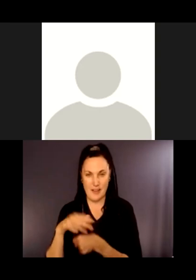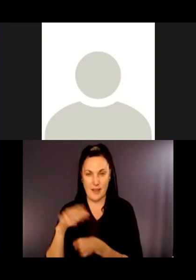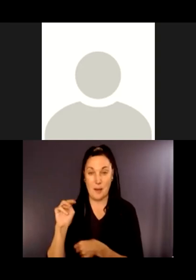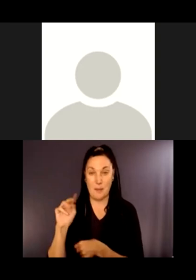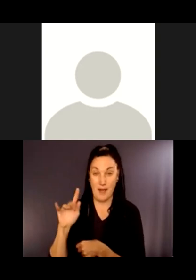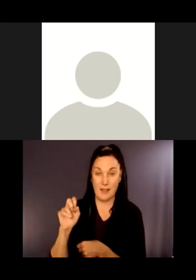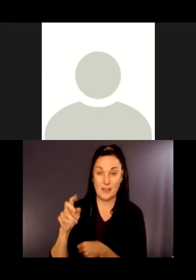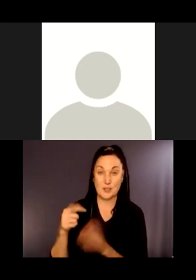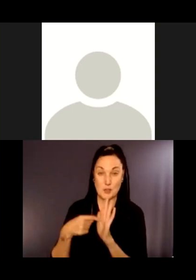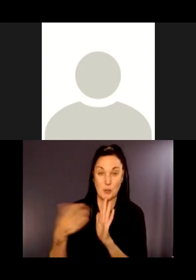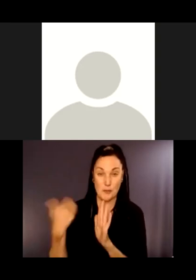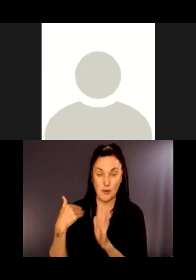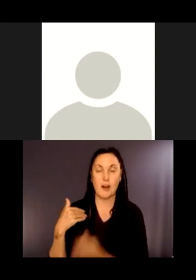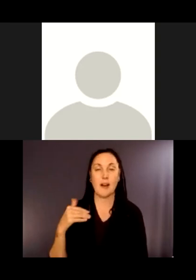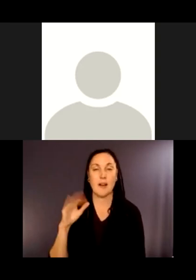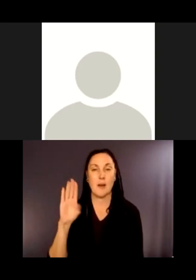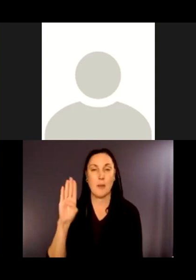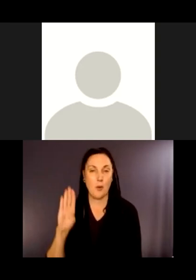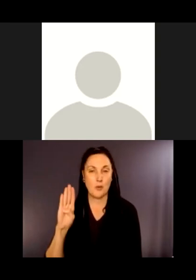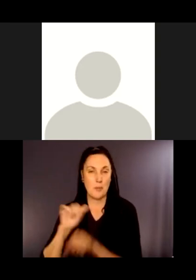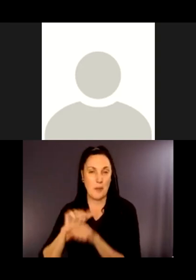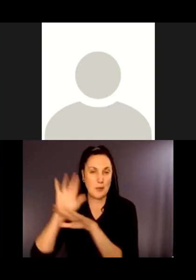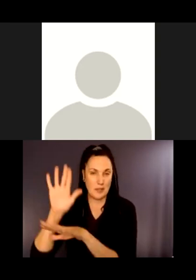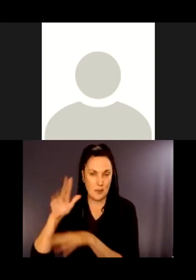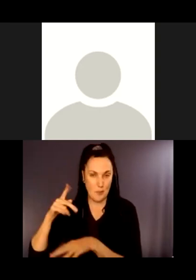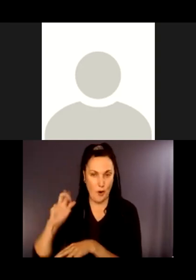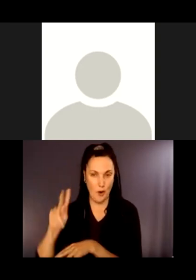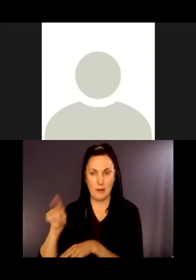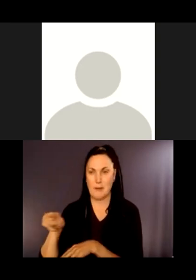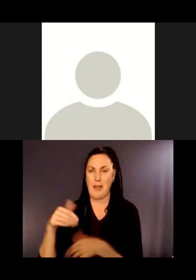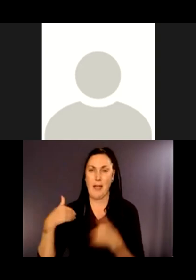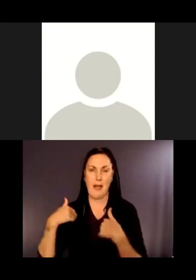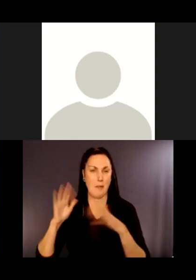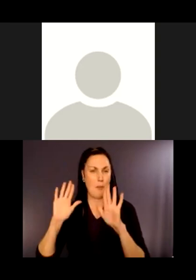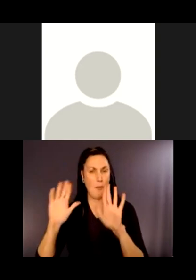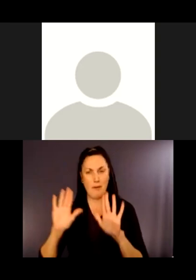Parks. They have great accessible recreation at Boulder Mountain Parks.